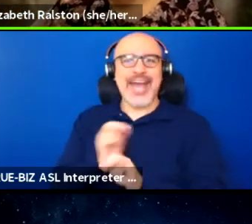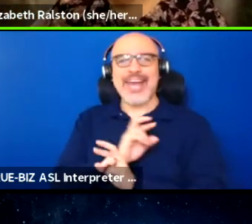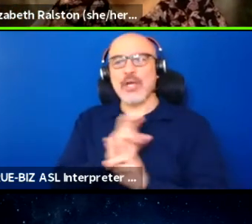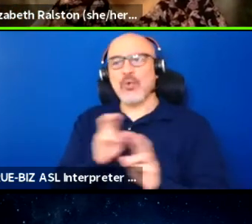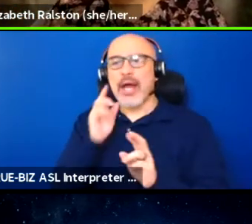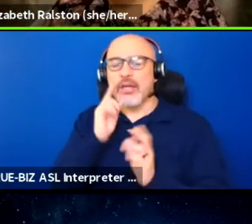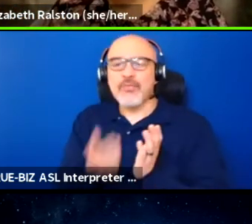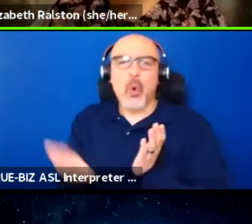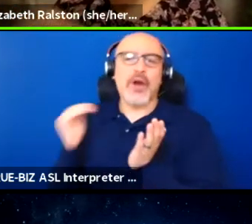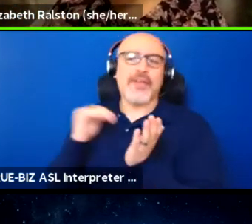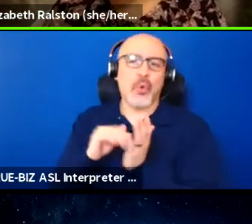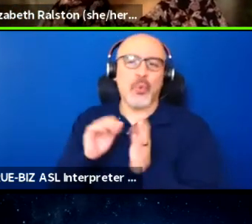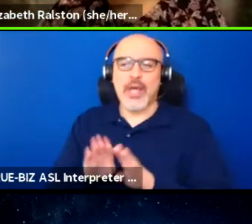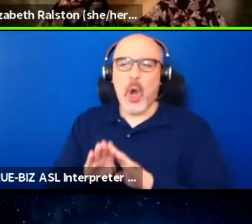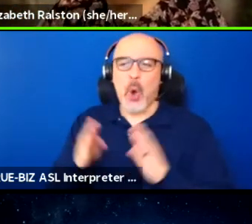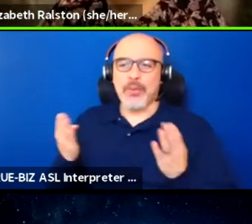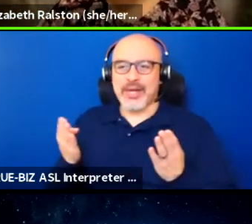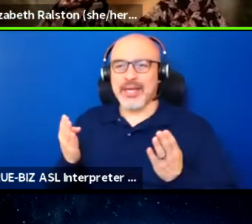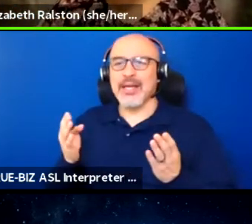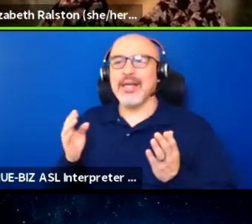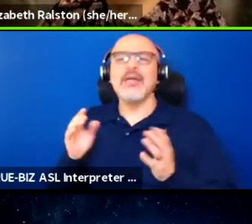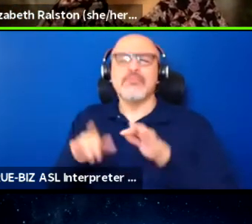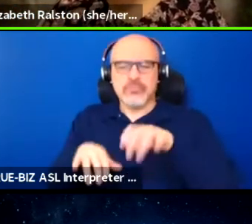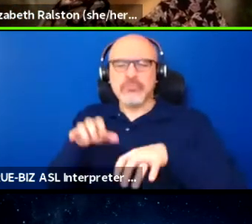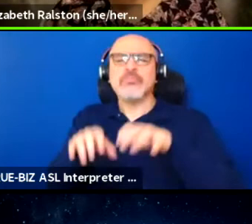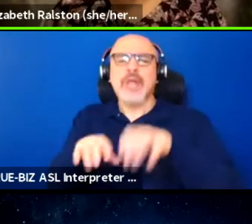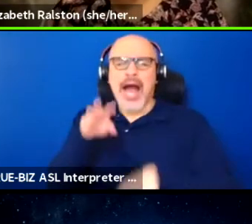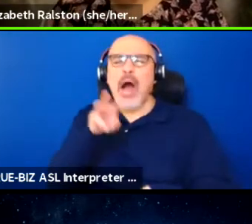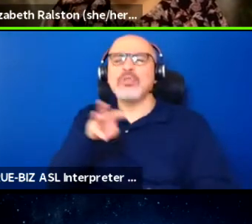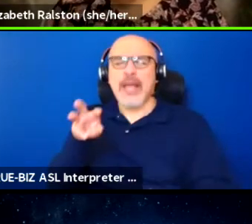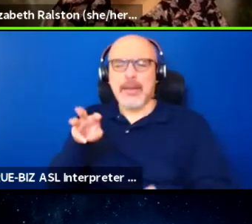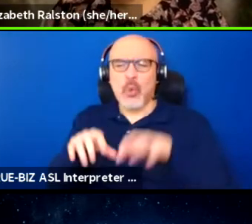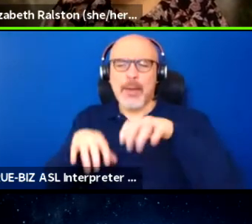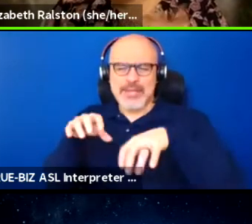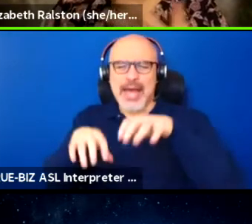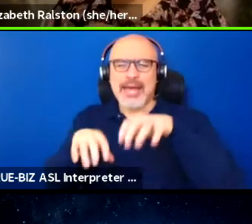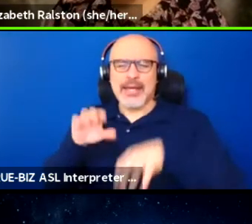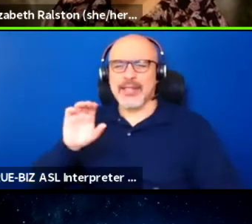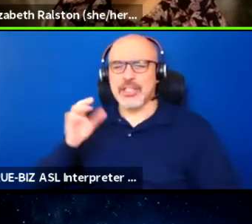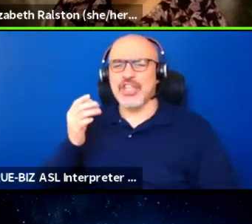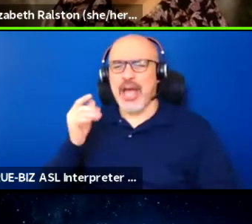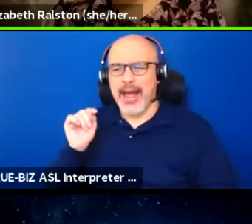So, I'll type in the website in the chat for those who are interested.